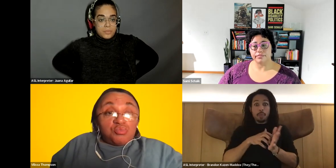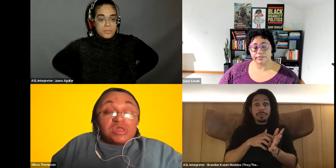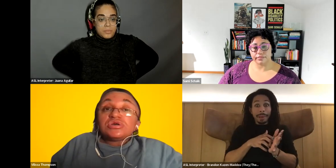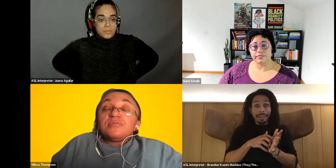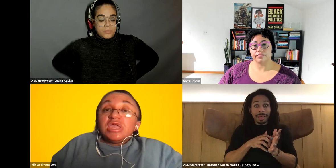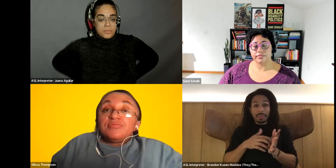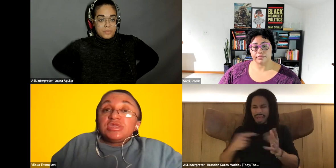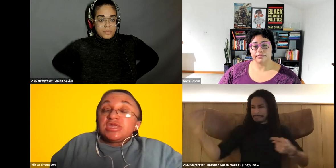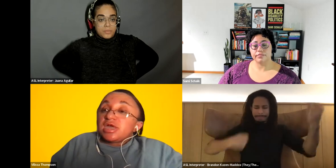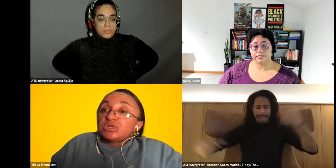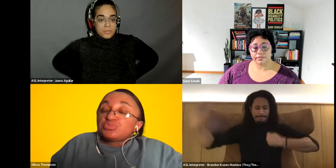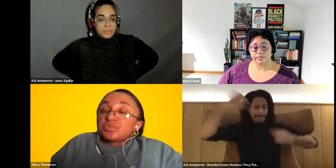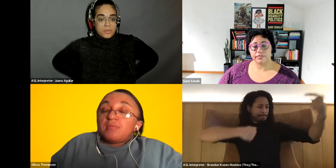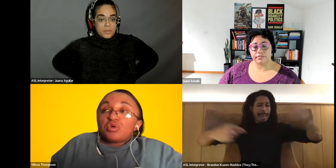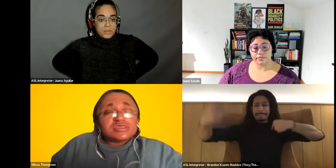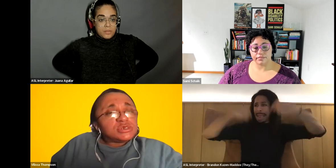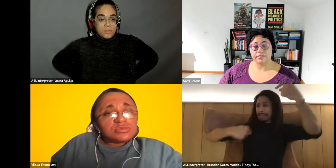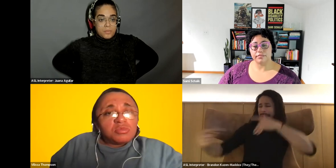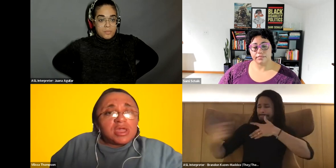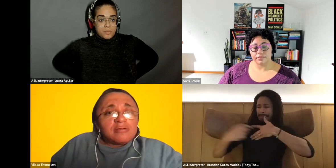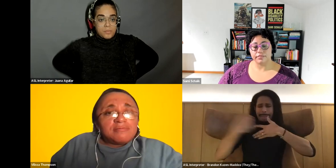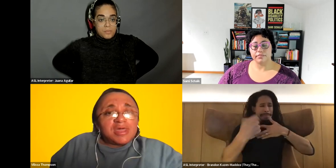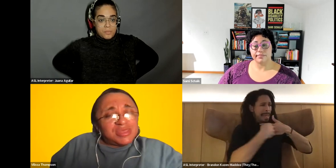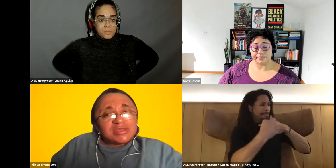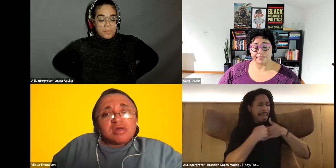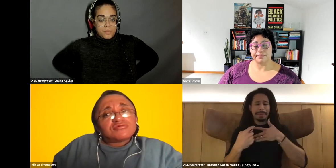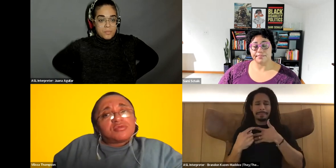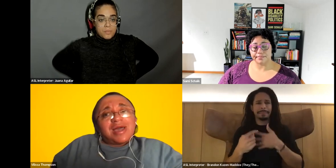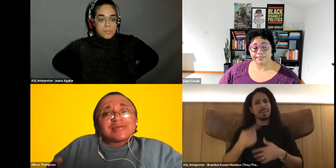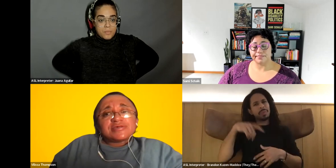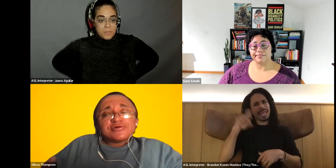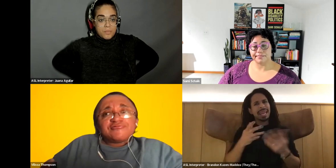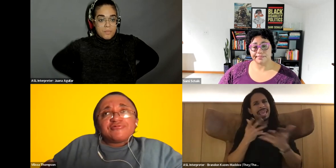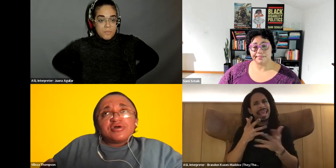Vilissa Thompson: we could maybe engage within a more intentional way. I think that's also what I give